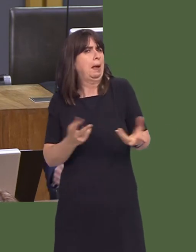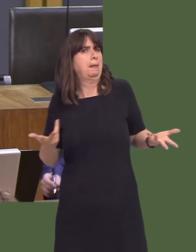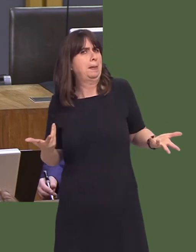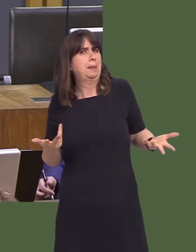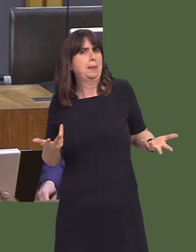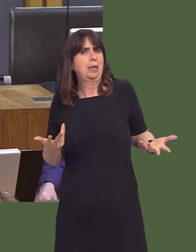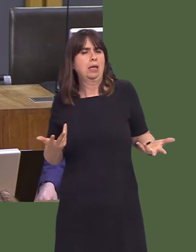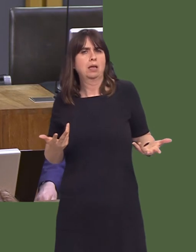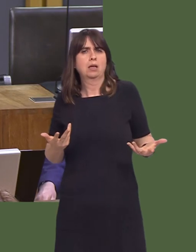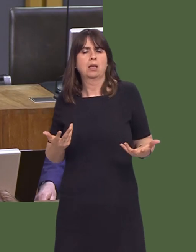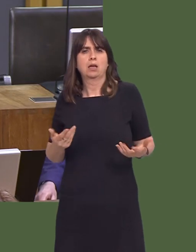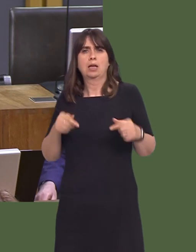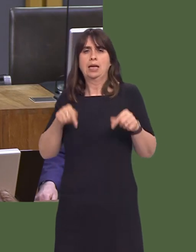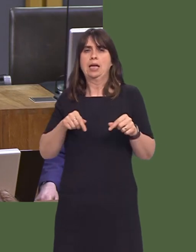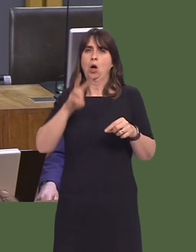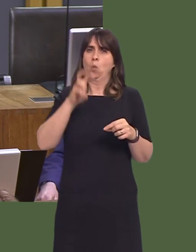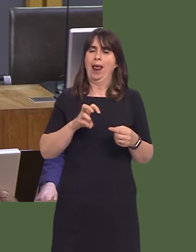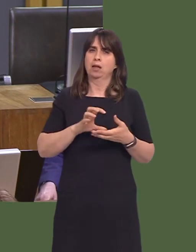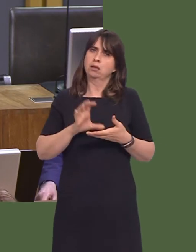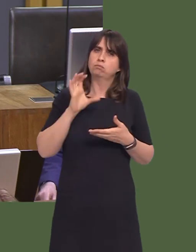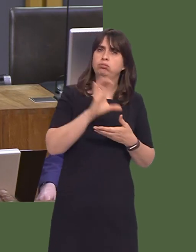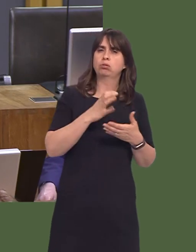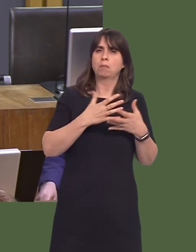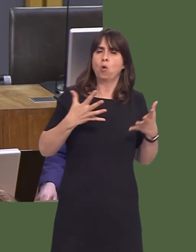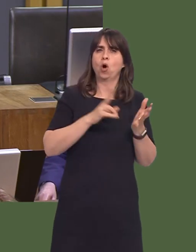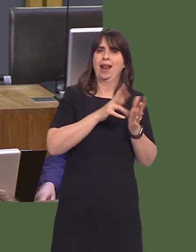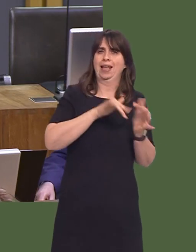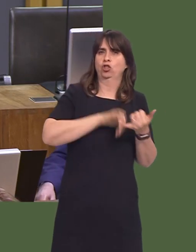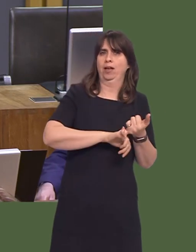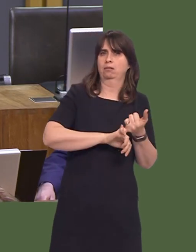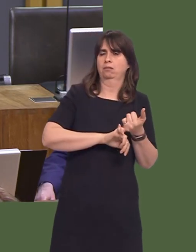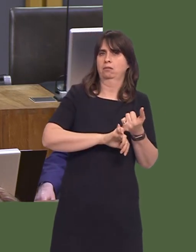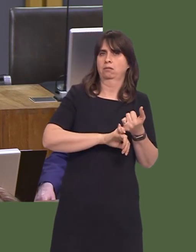more money per head in Wales than in England, I wonder what consideration has been given